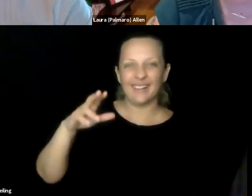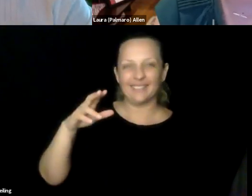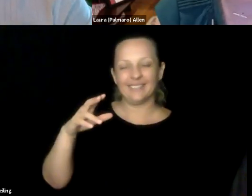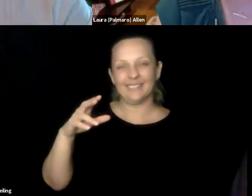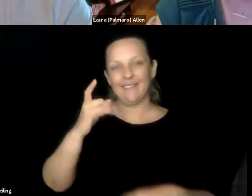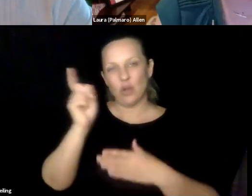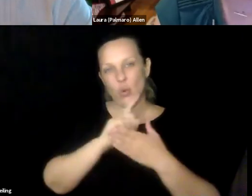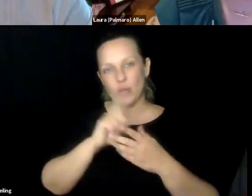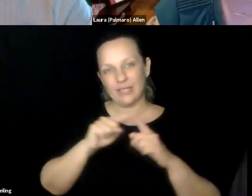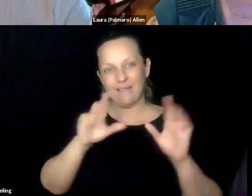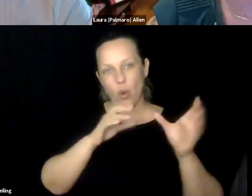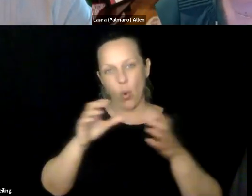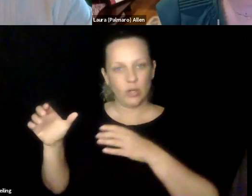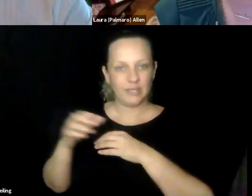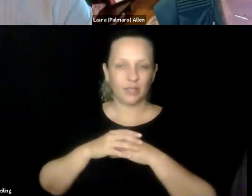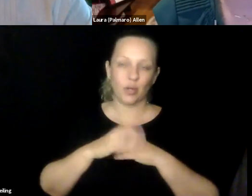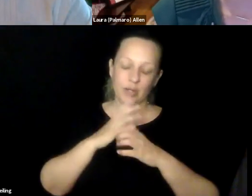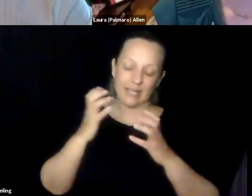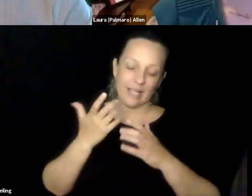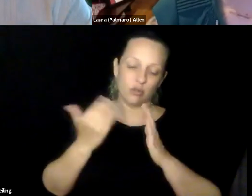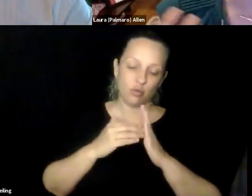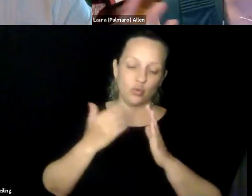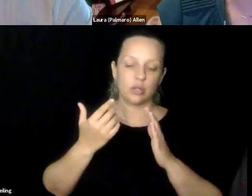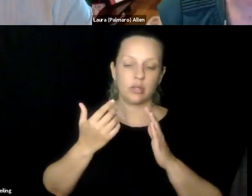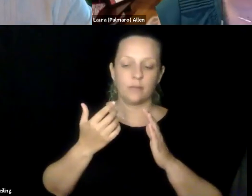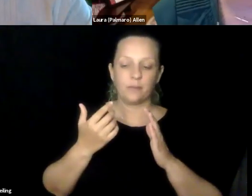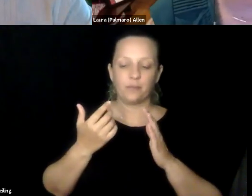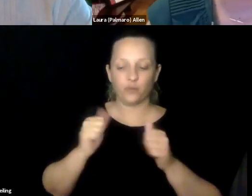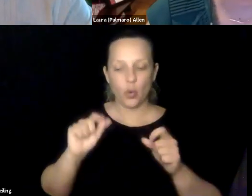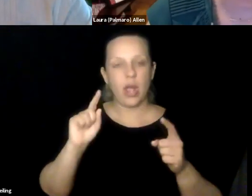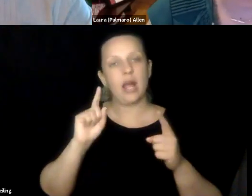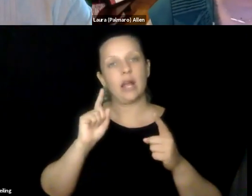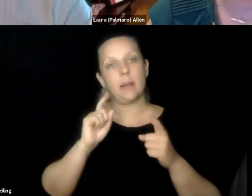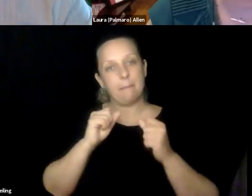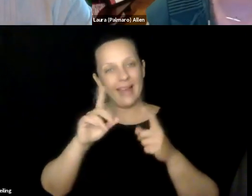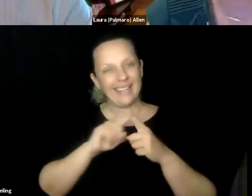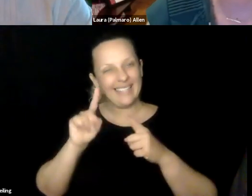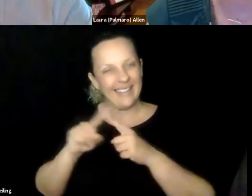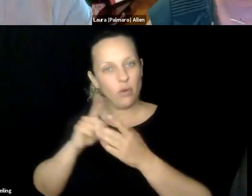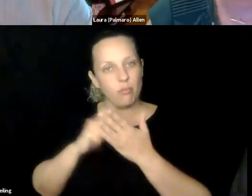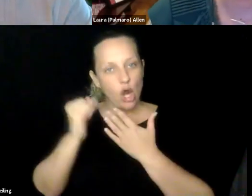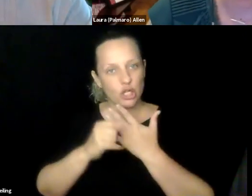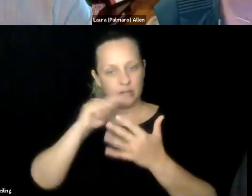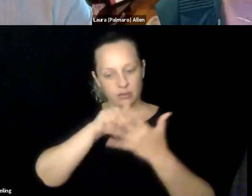this virtual environment, and pitch them, it was such a fun set of weeks of all these different courses.